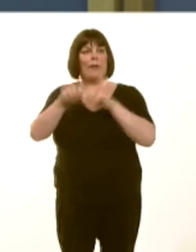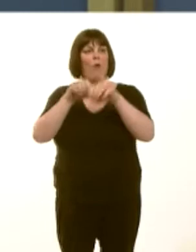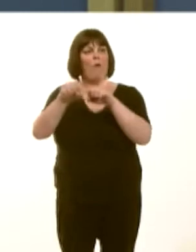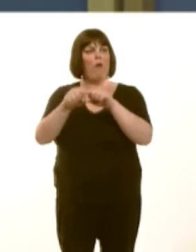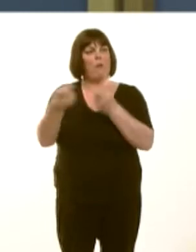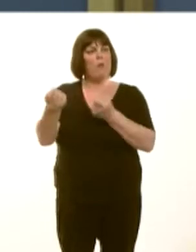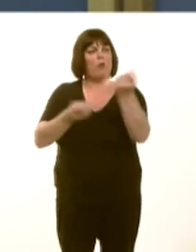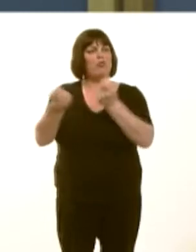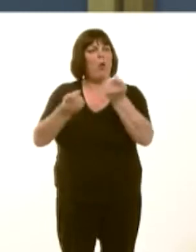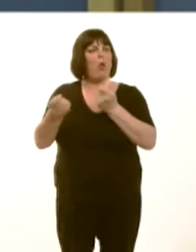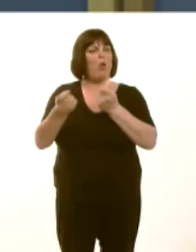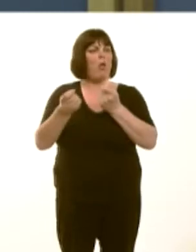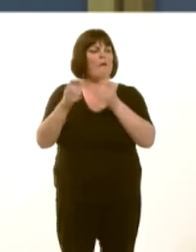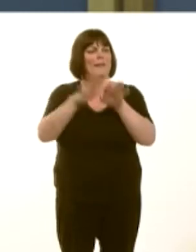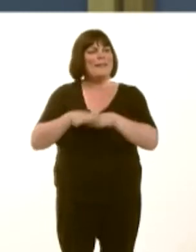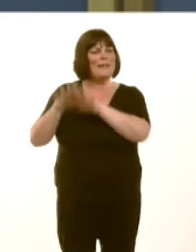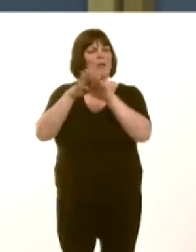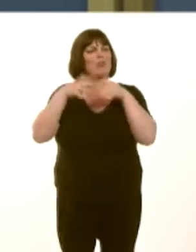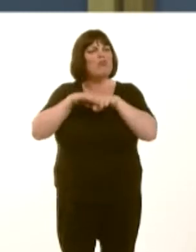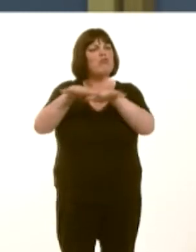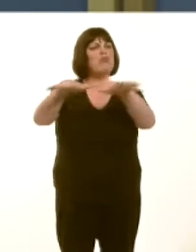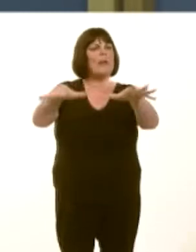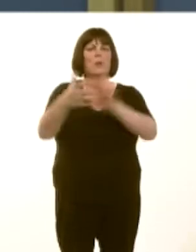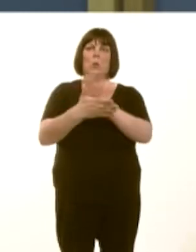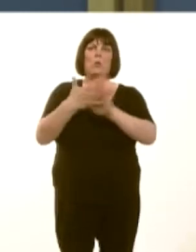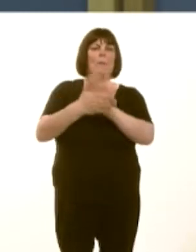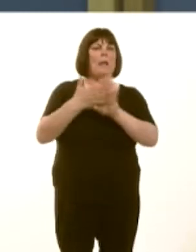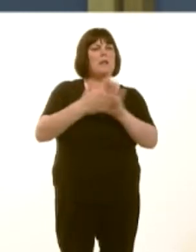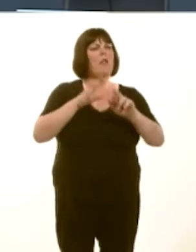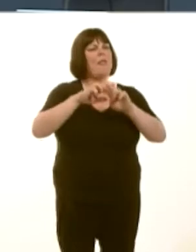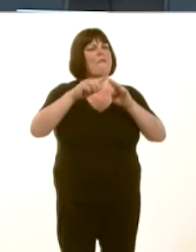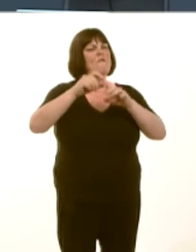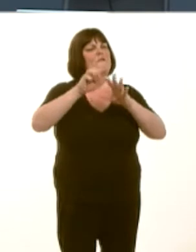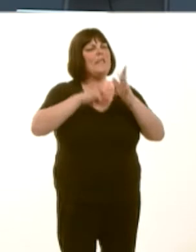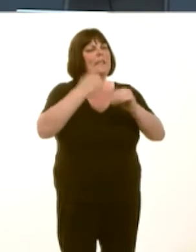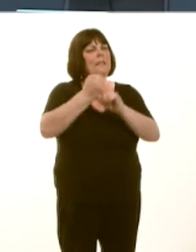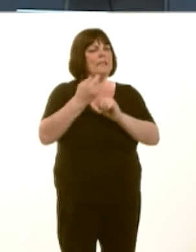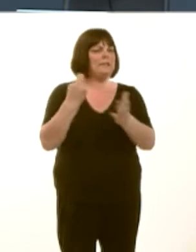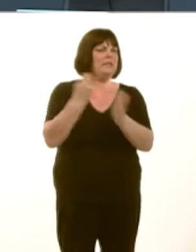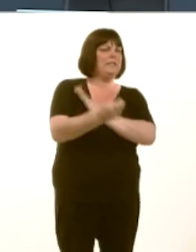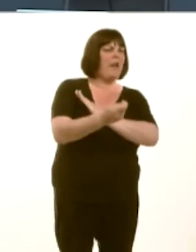and also to ensure that thereís some stability to the feed-in tariff that was torn up by the green-washed Tories?